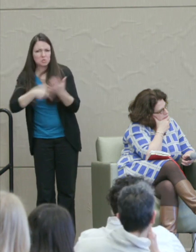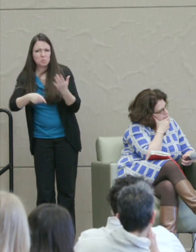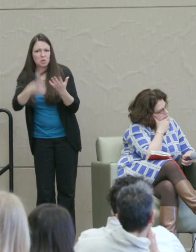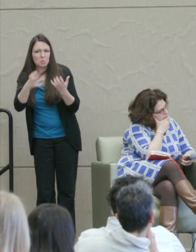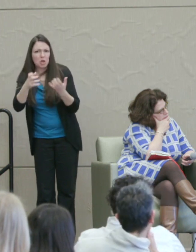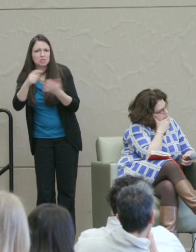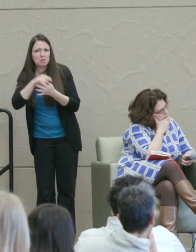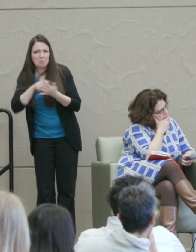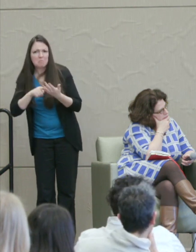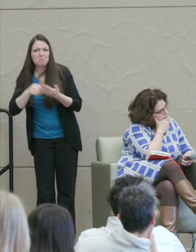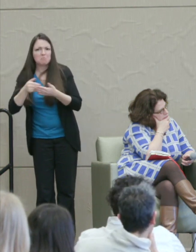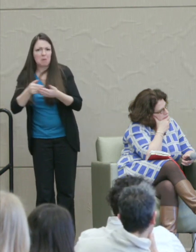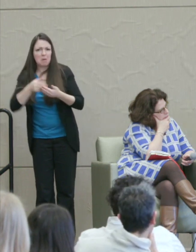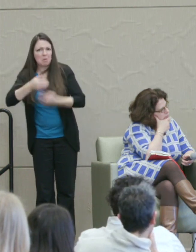And the baby is bounced in the air.